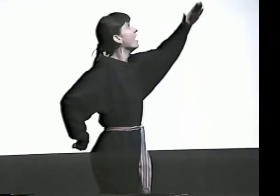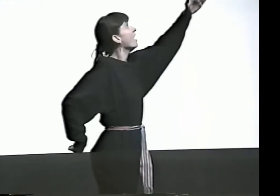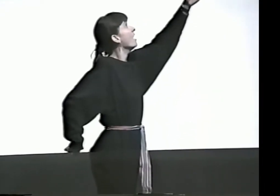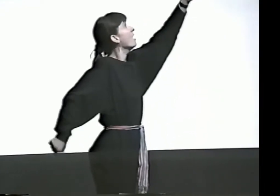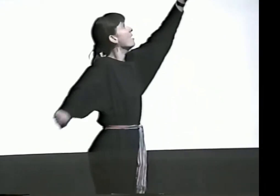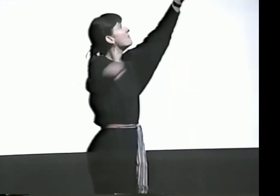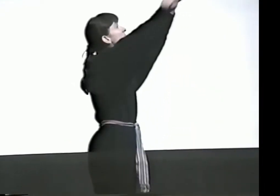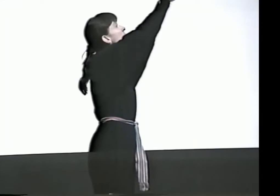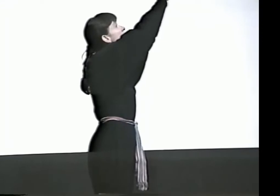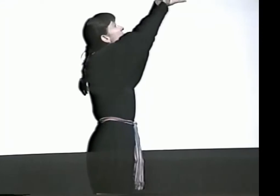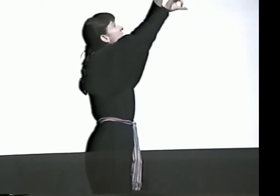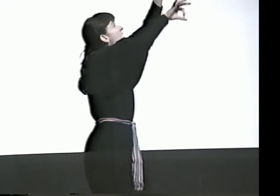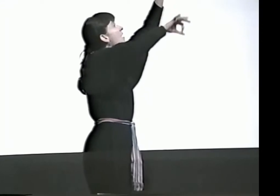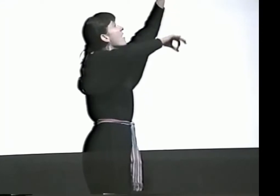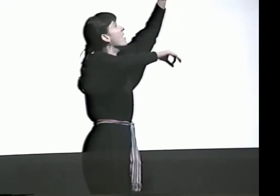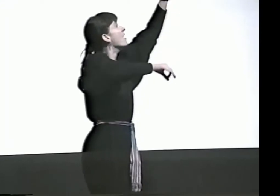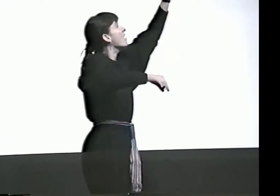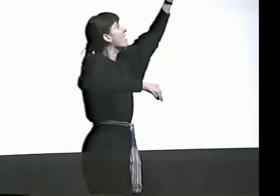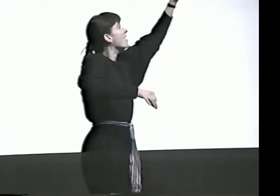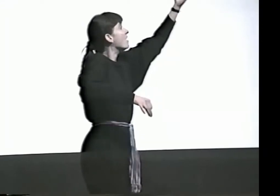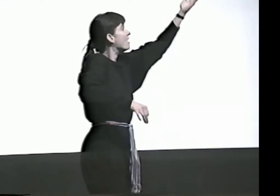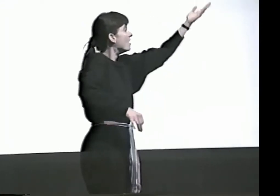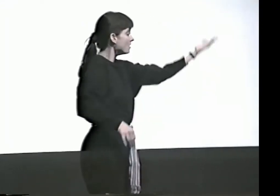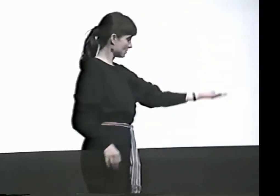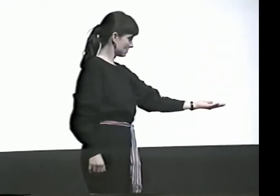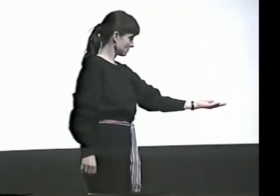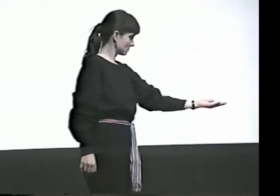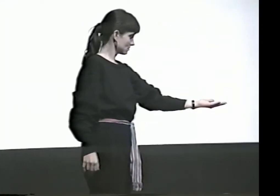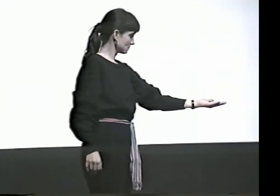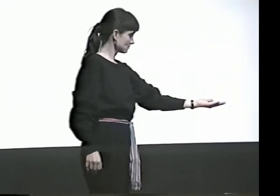AND IN THE CASKET, HIS SON.